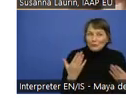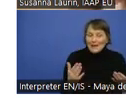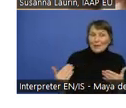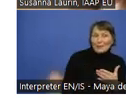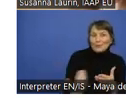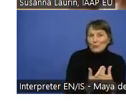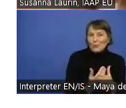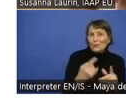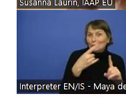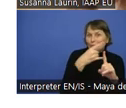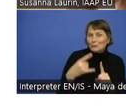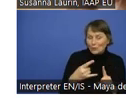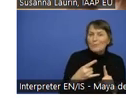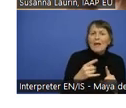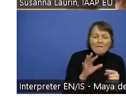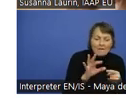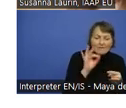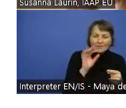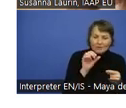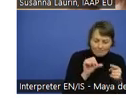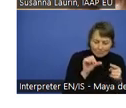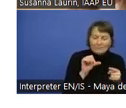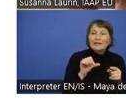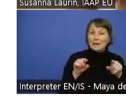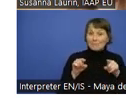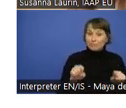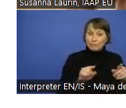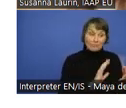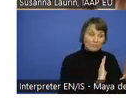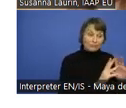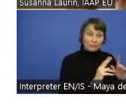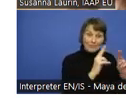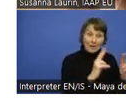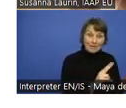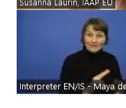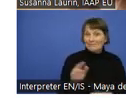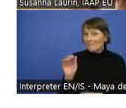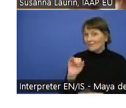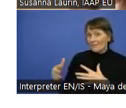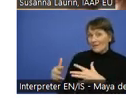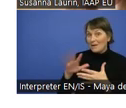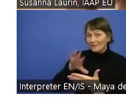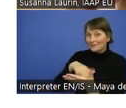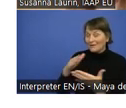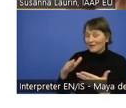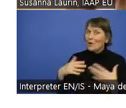in Zoom as we have in parallel international sign and American Sign Language. That's a luxury.